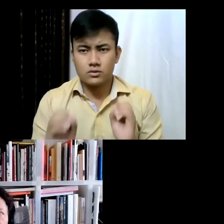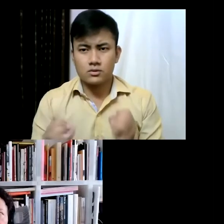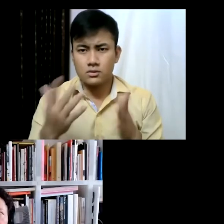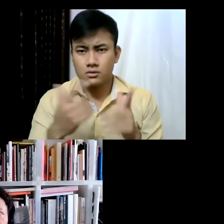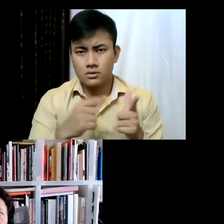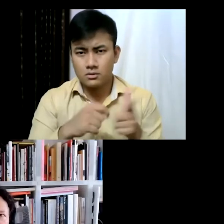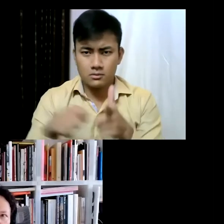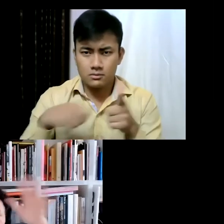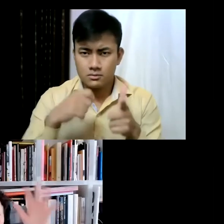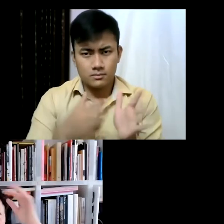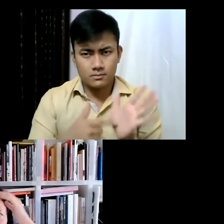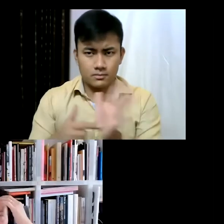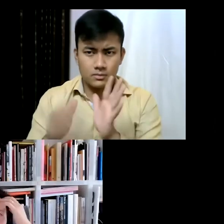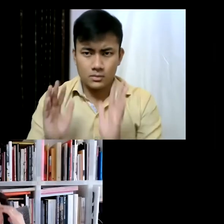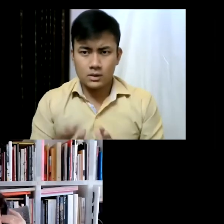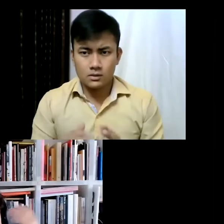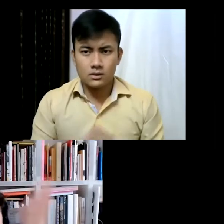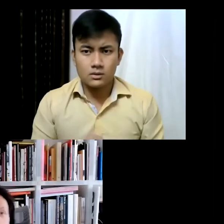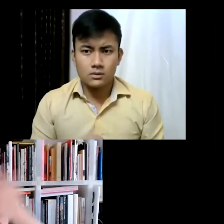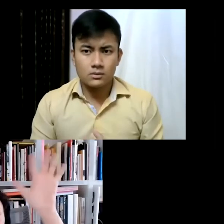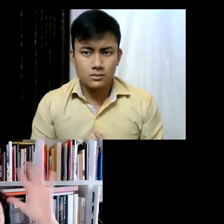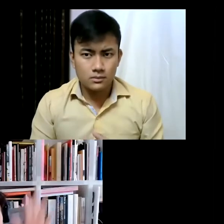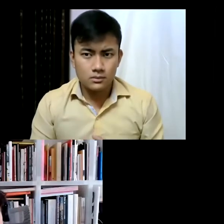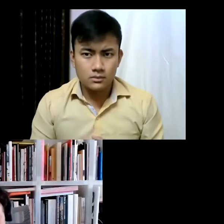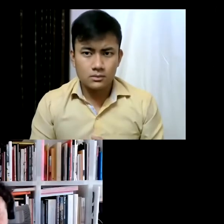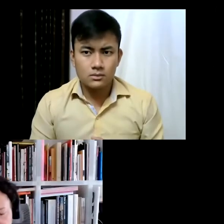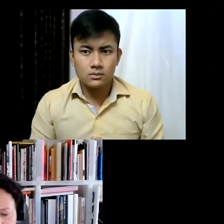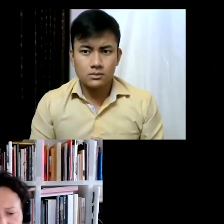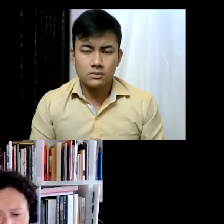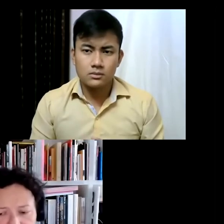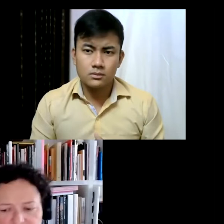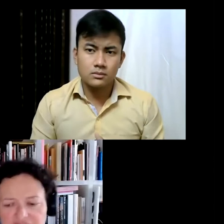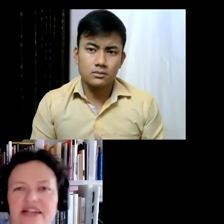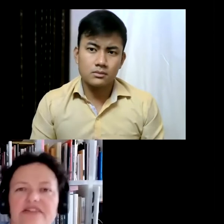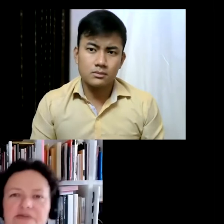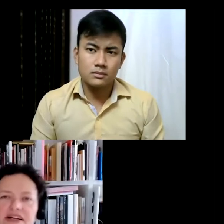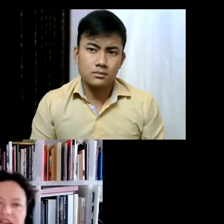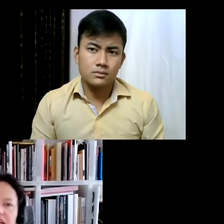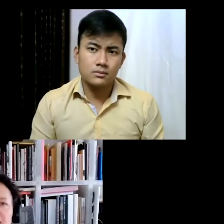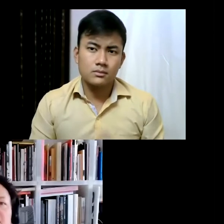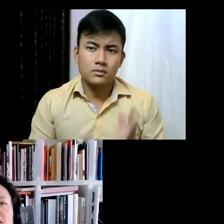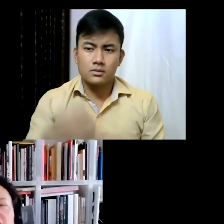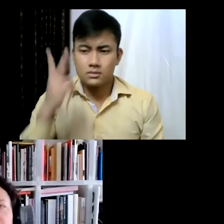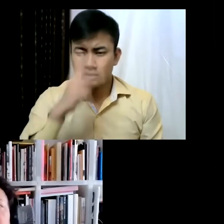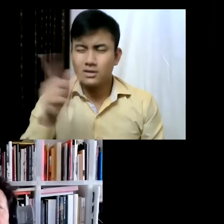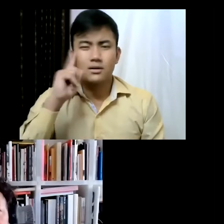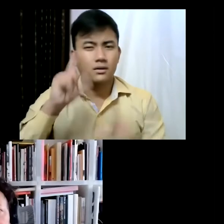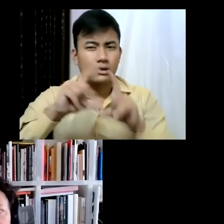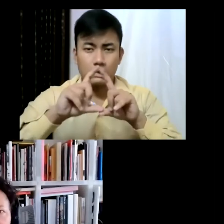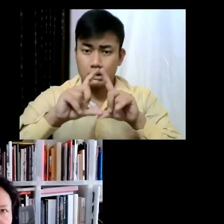um... under one of these tunnels... and we have a screen, so it's very integrated in the, in the,